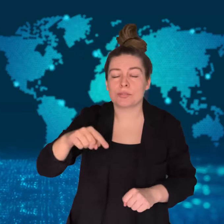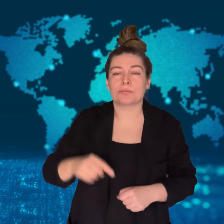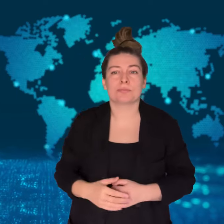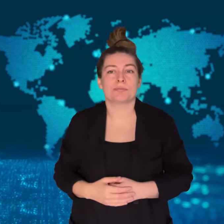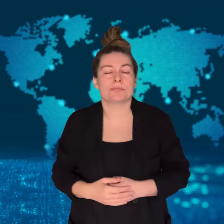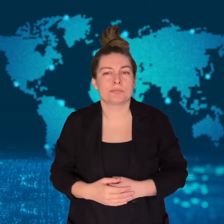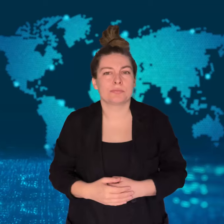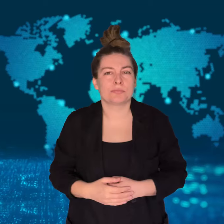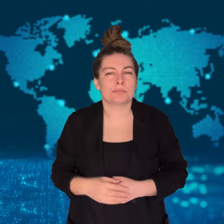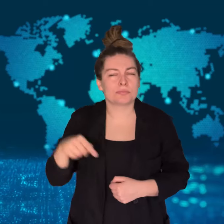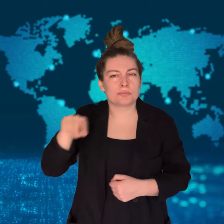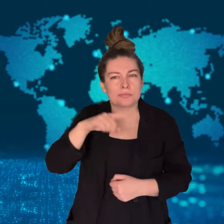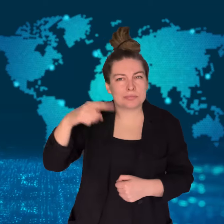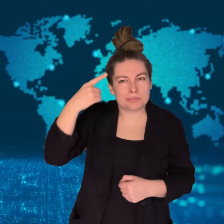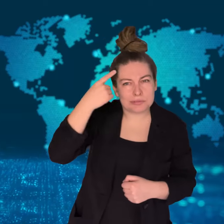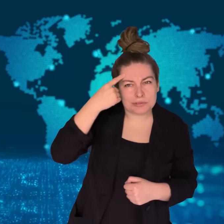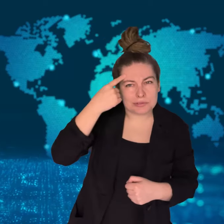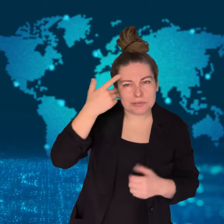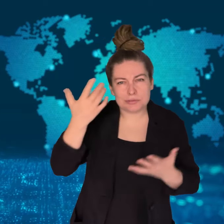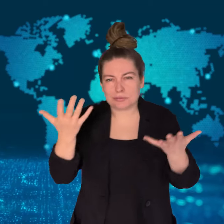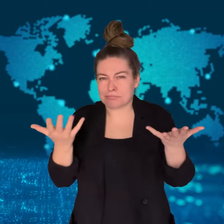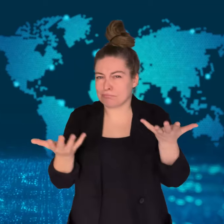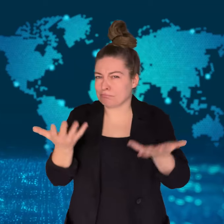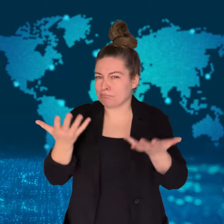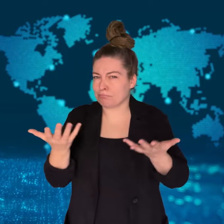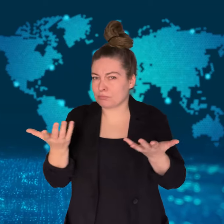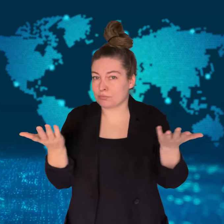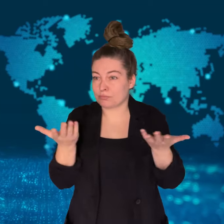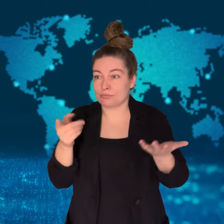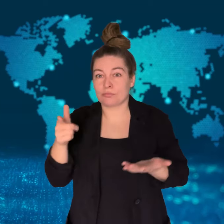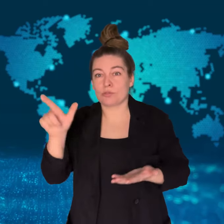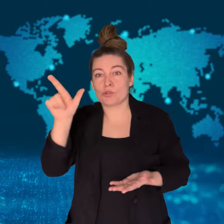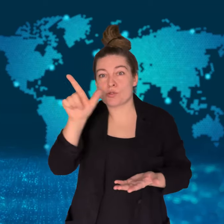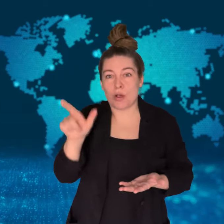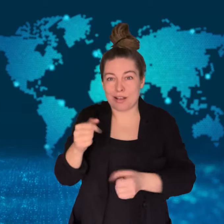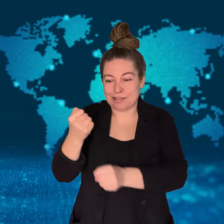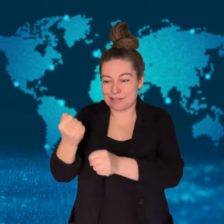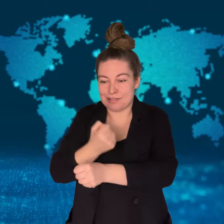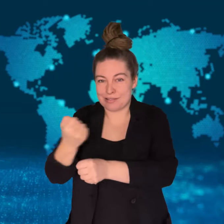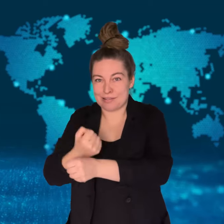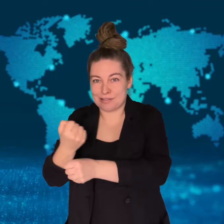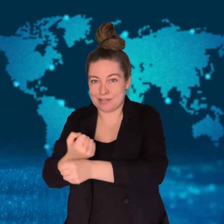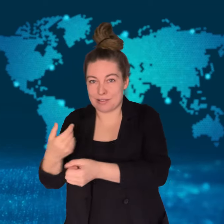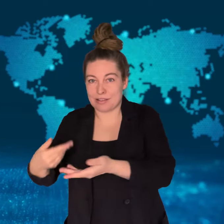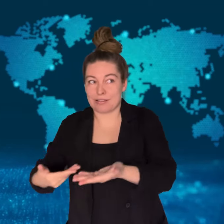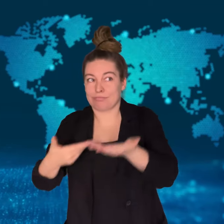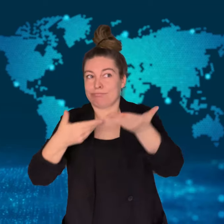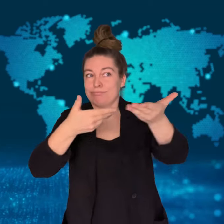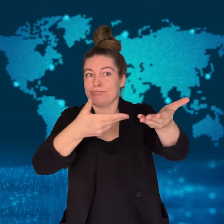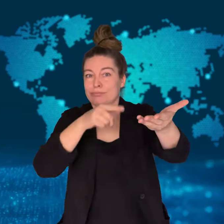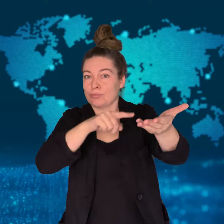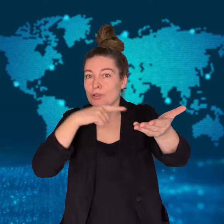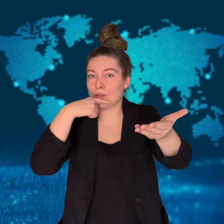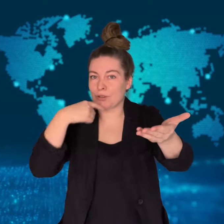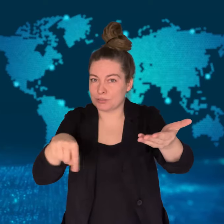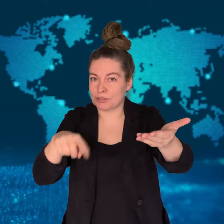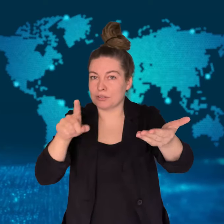Russia by North Korea.